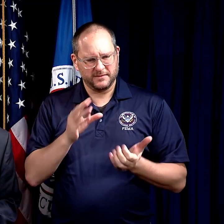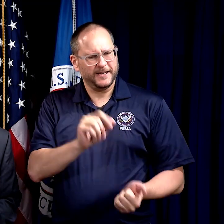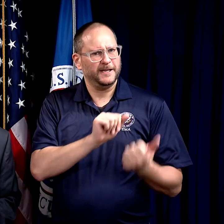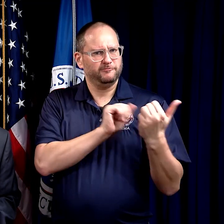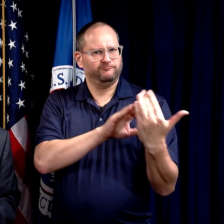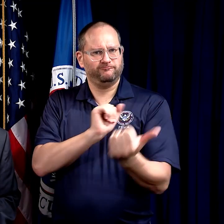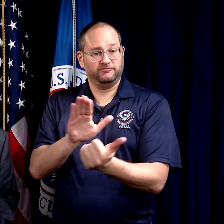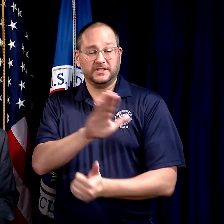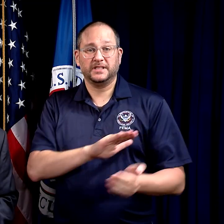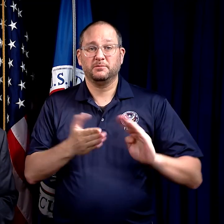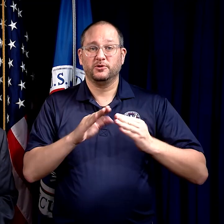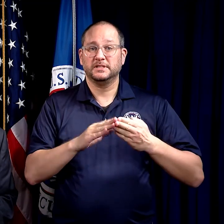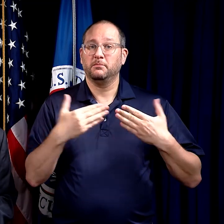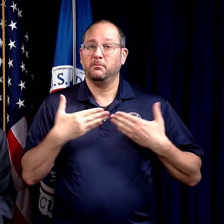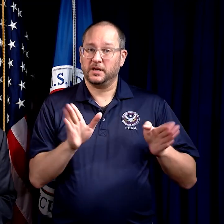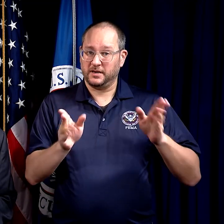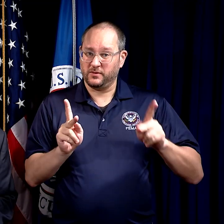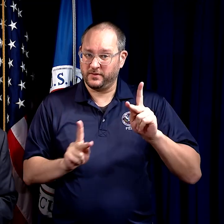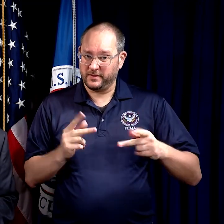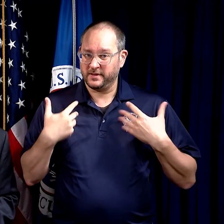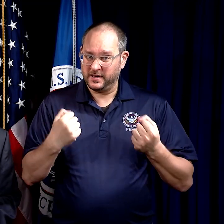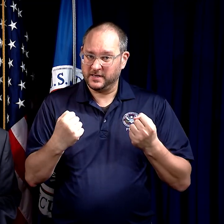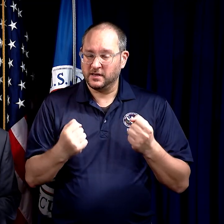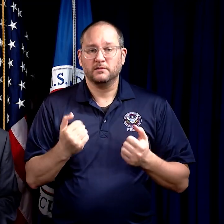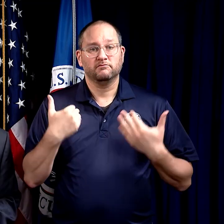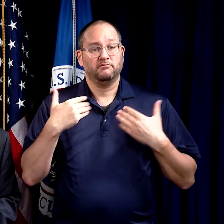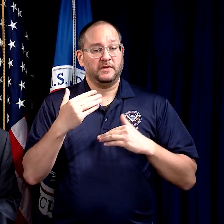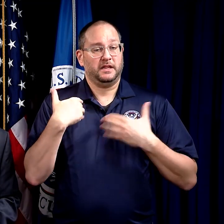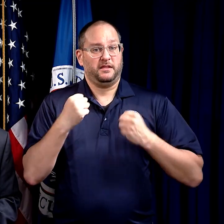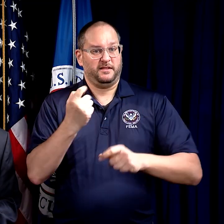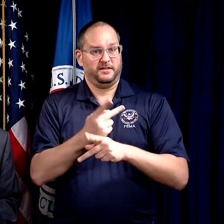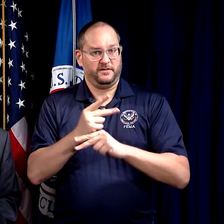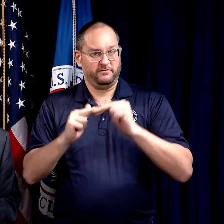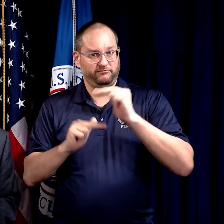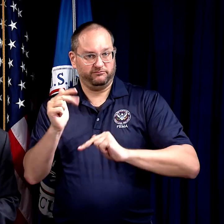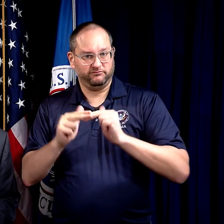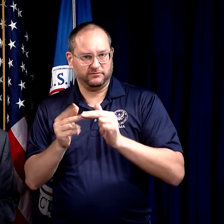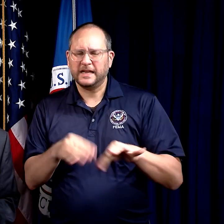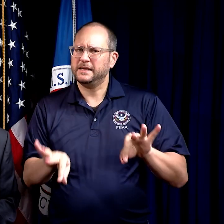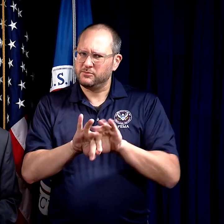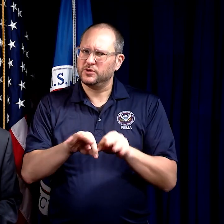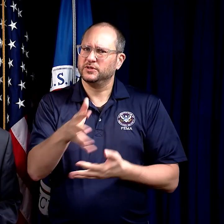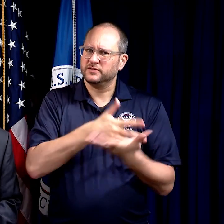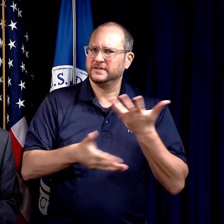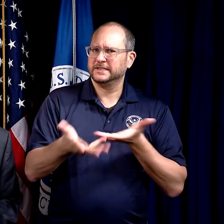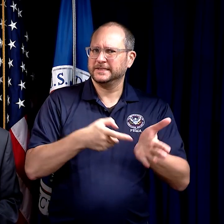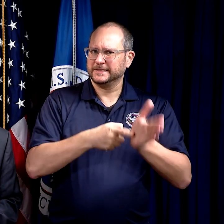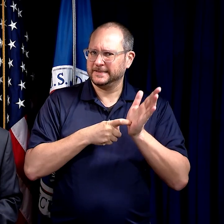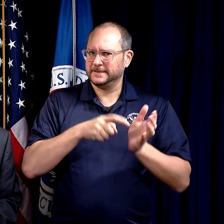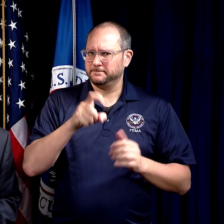and addresses the community’s public health, health care facilities, and important social services needs.